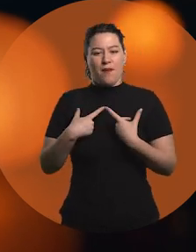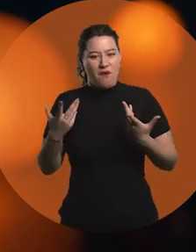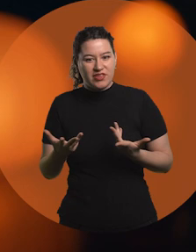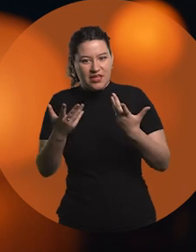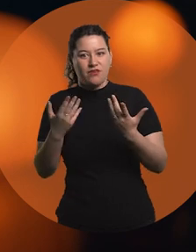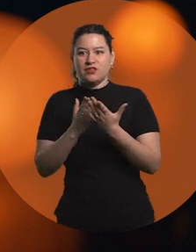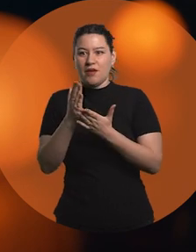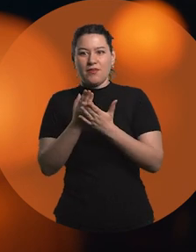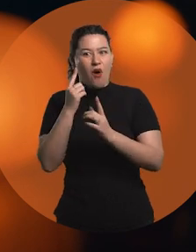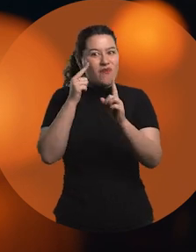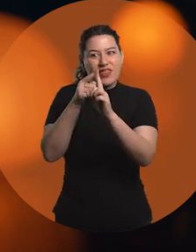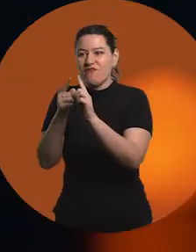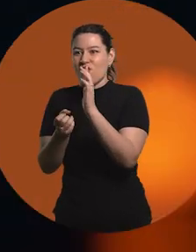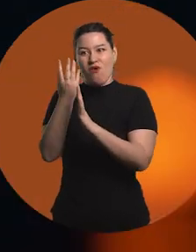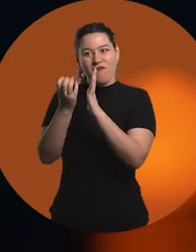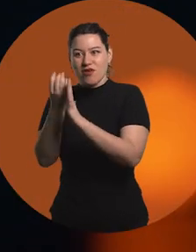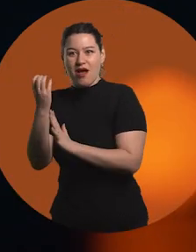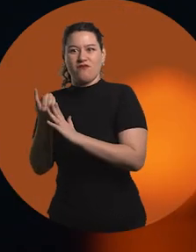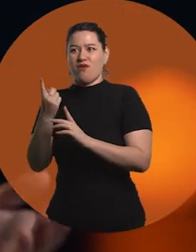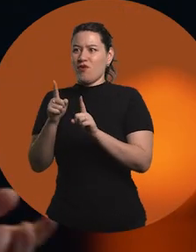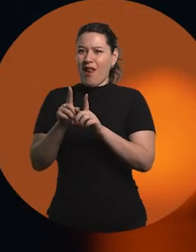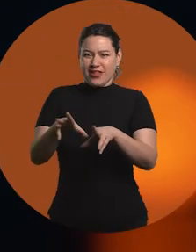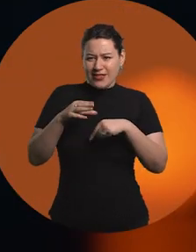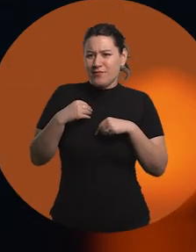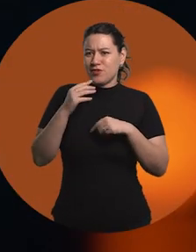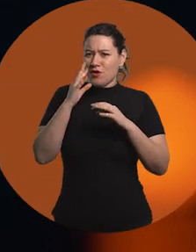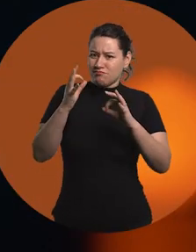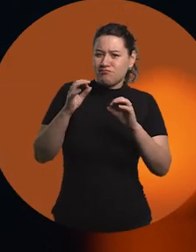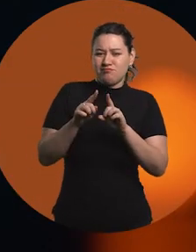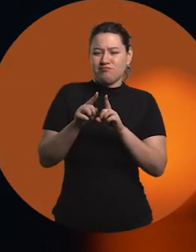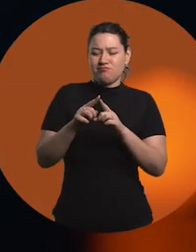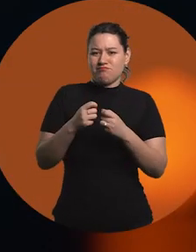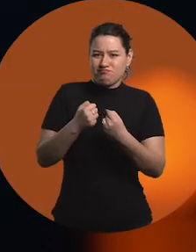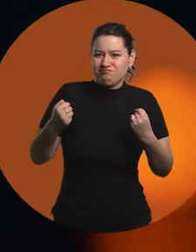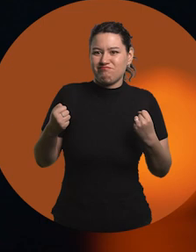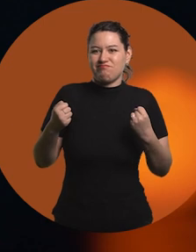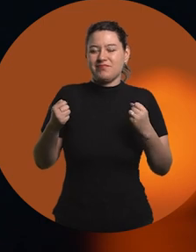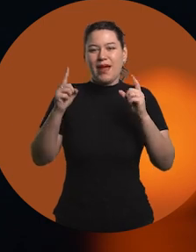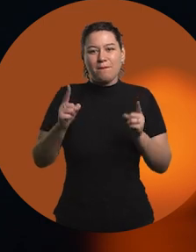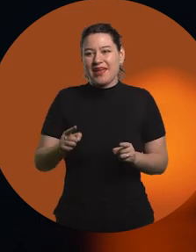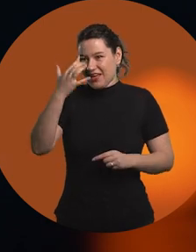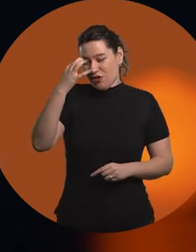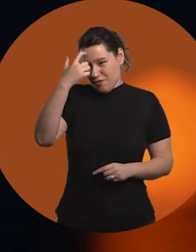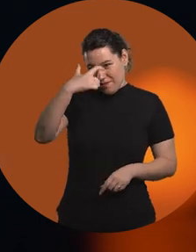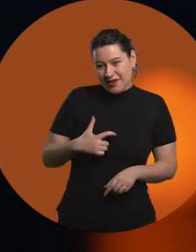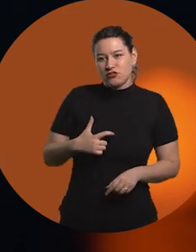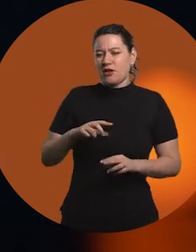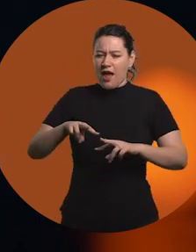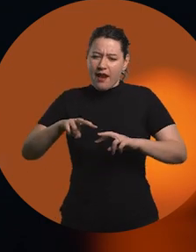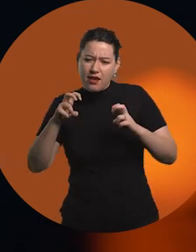to pursue objectives, to take certain risks, that kind of thing. I also think that I am an analytical person.